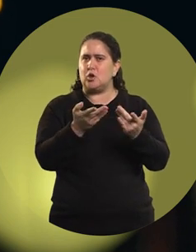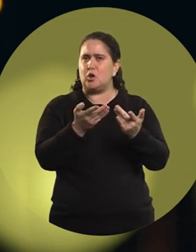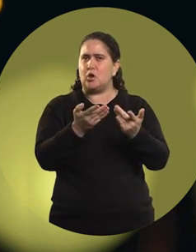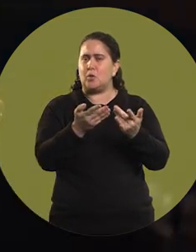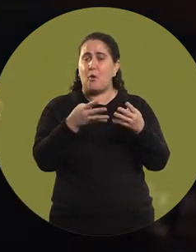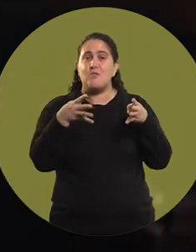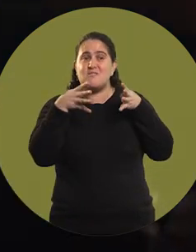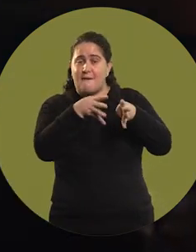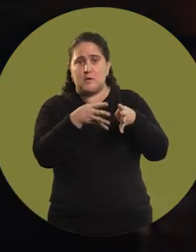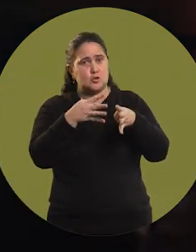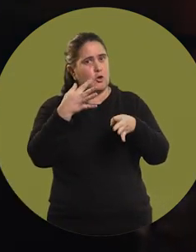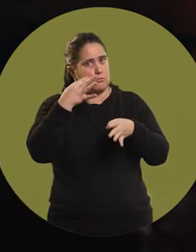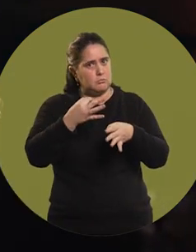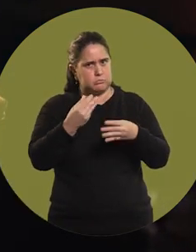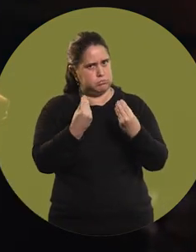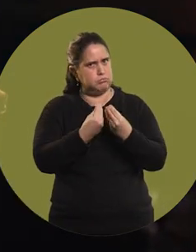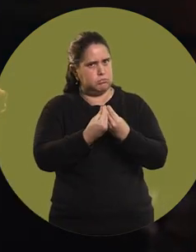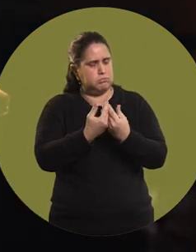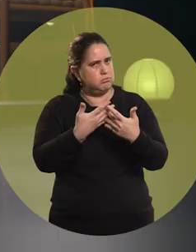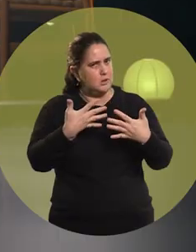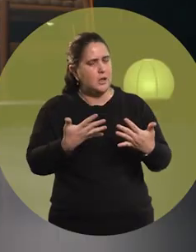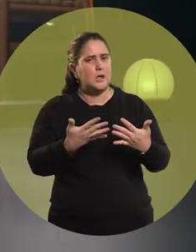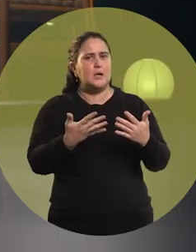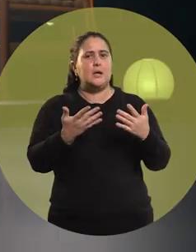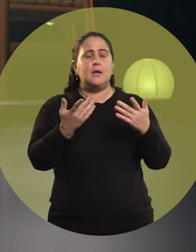how many challenges did you encounter,